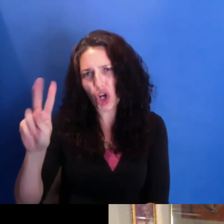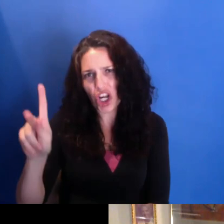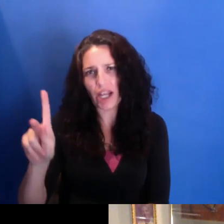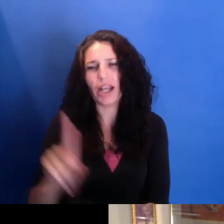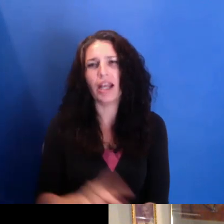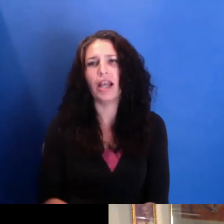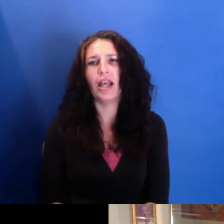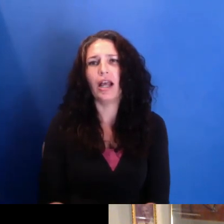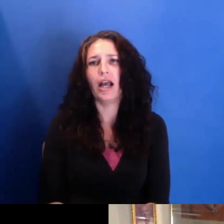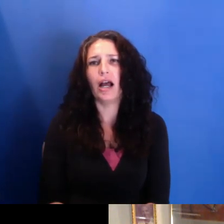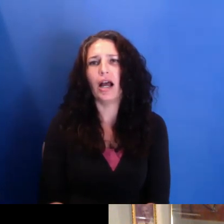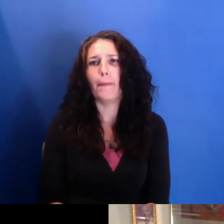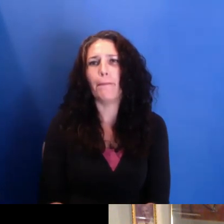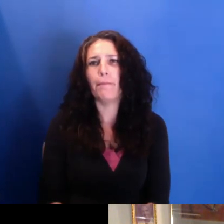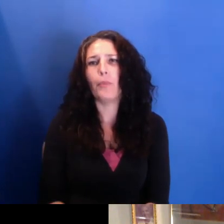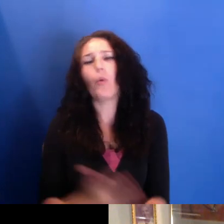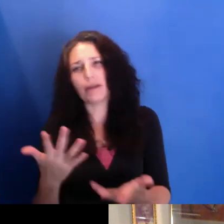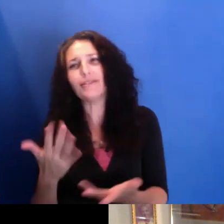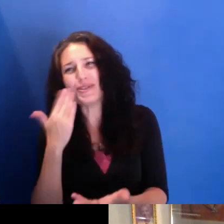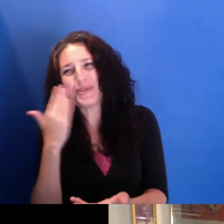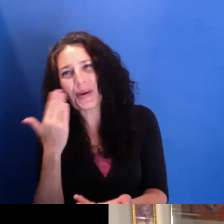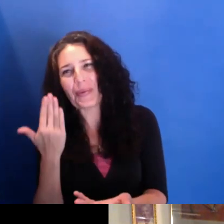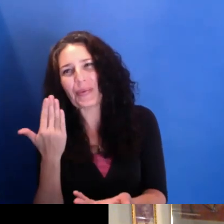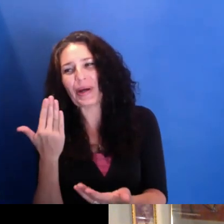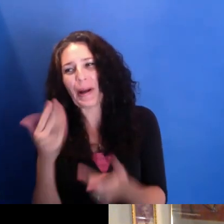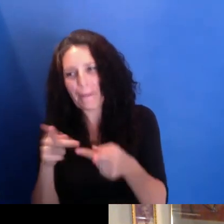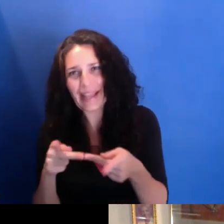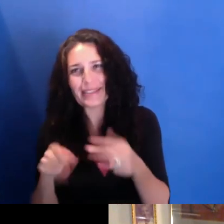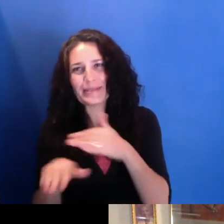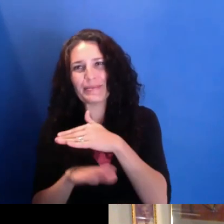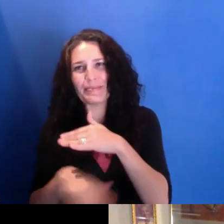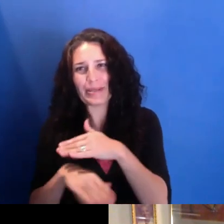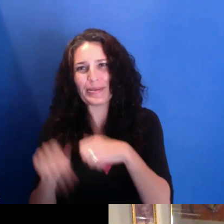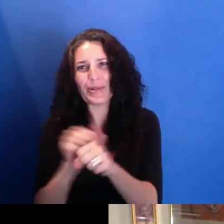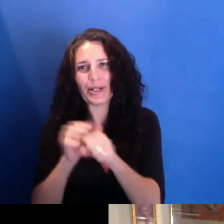it's not-- you know, it's a choice. It's not just something that just happens. It's not serendipitous.